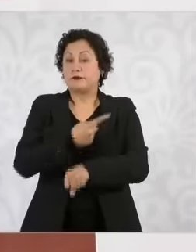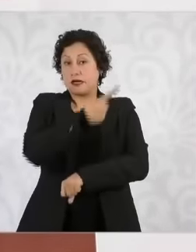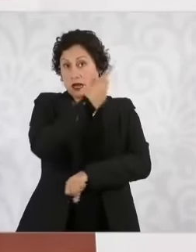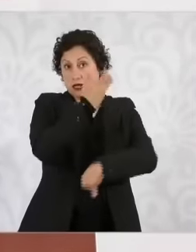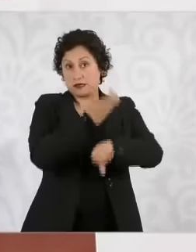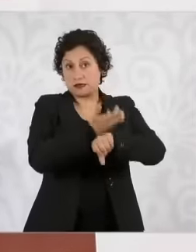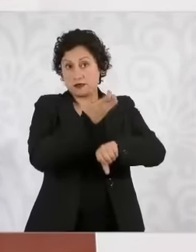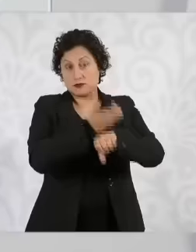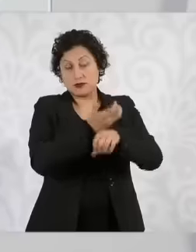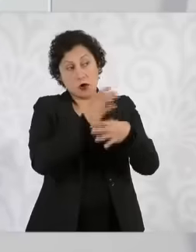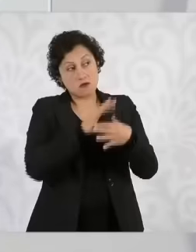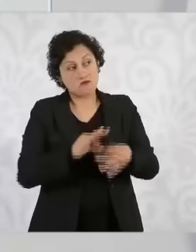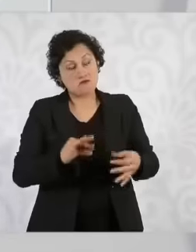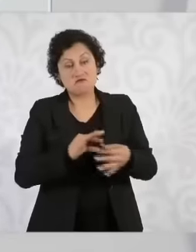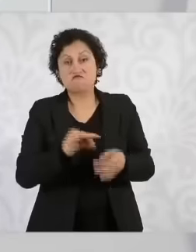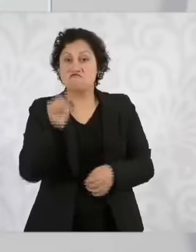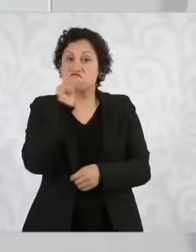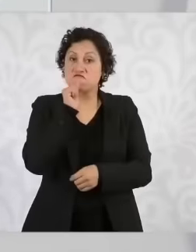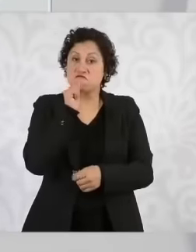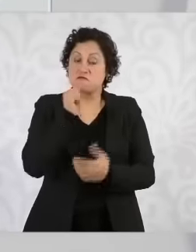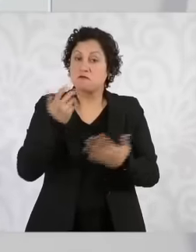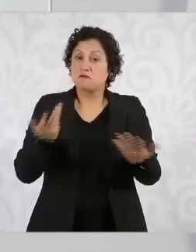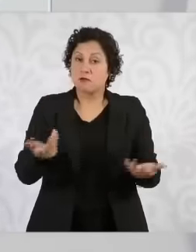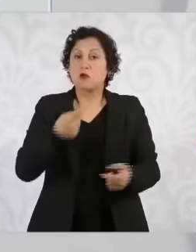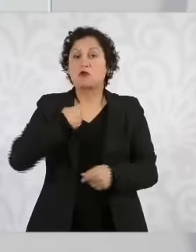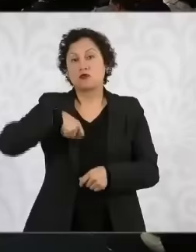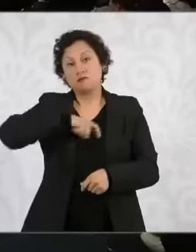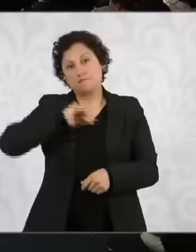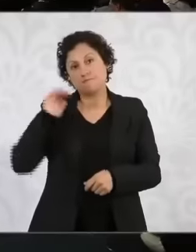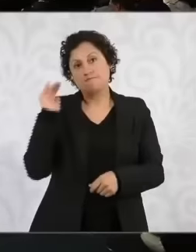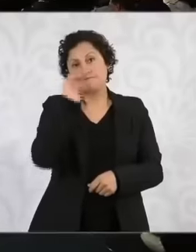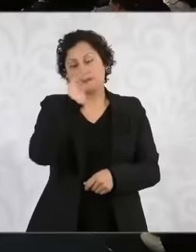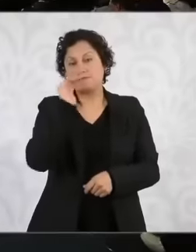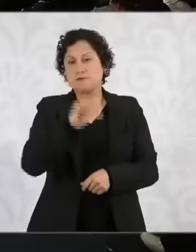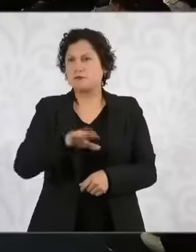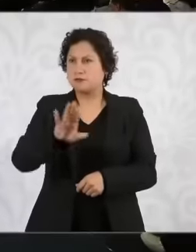and we are going to continue insisting on it. It will give them some time in the United States